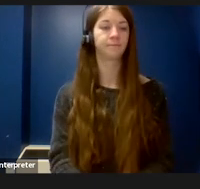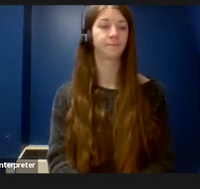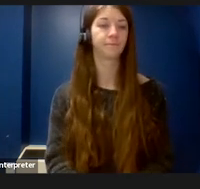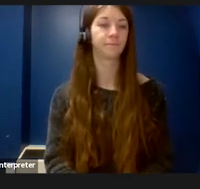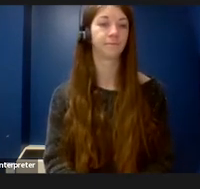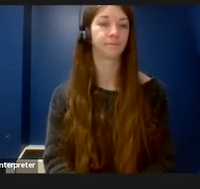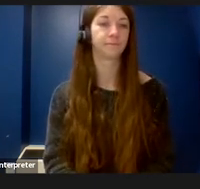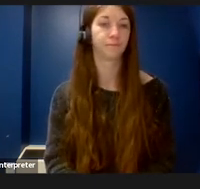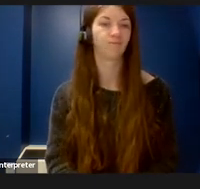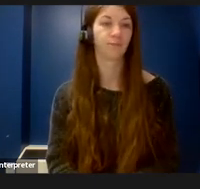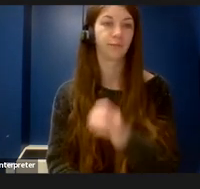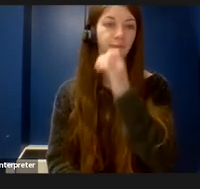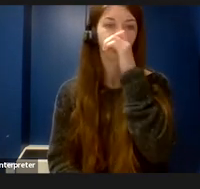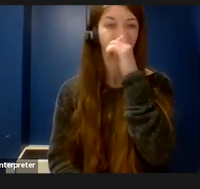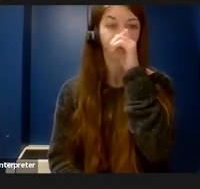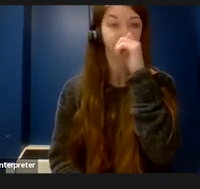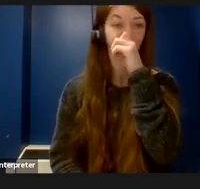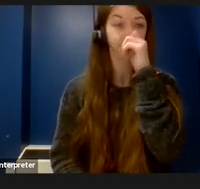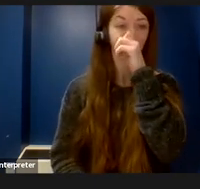This first one is a resource by Dr. Burghstahler,